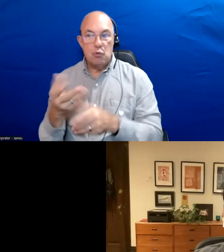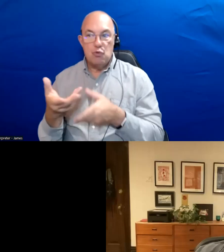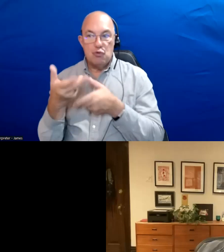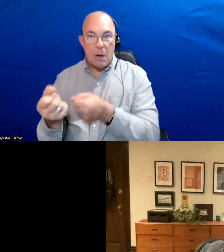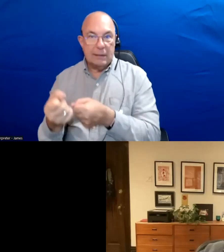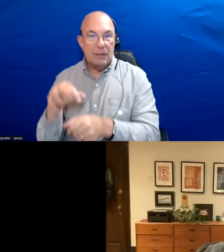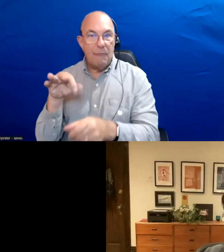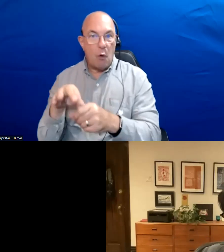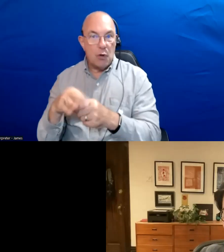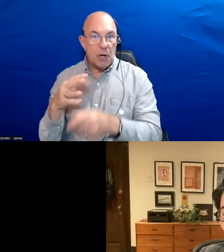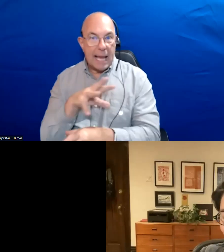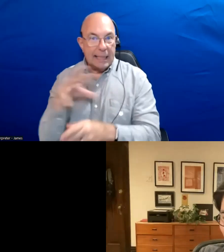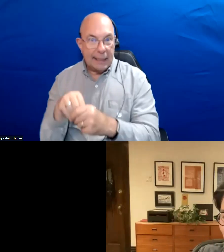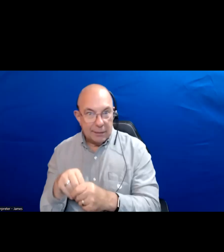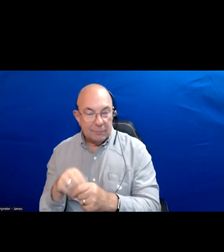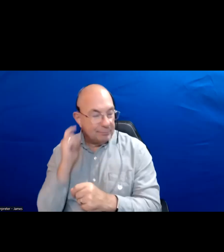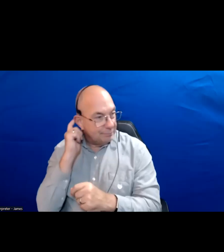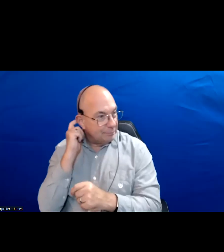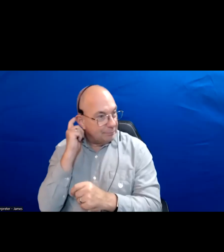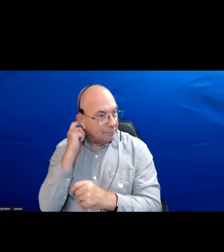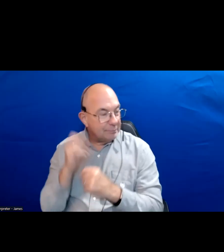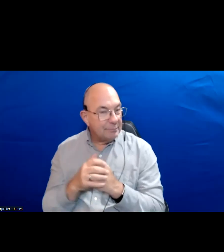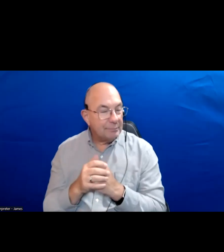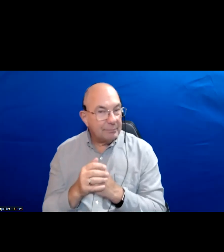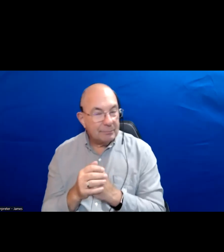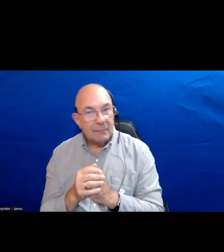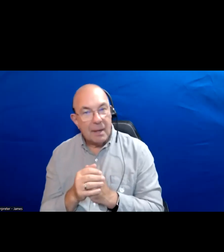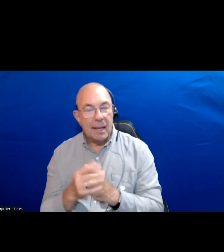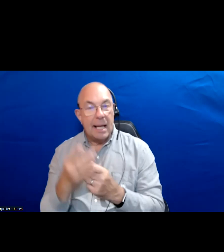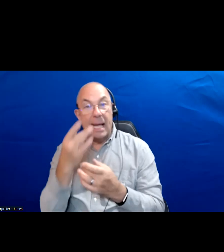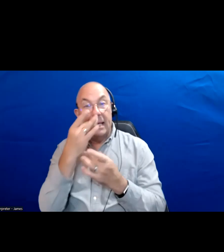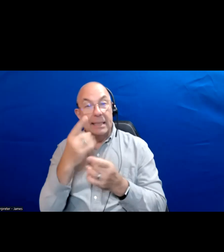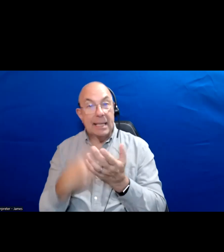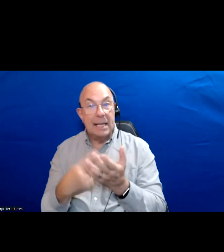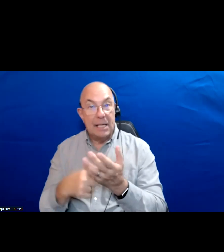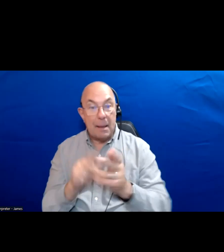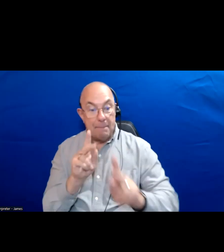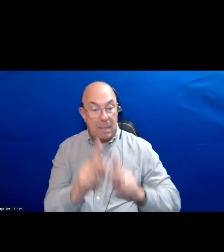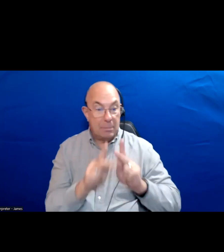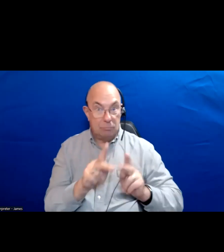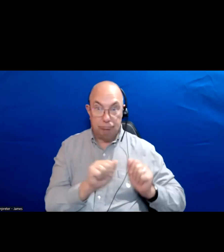I think the interesting thing about voter turnout and talking about the